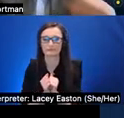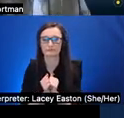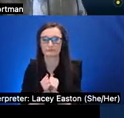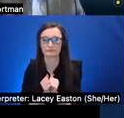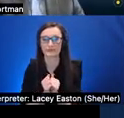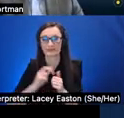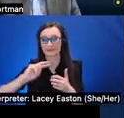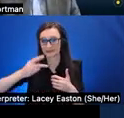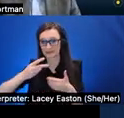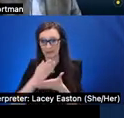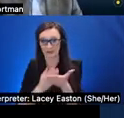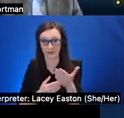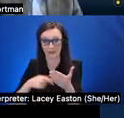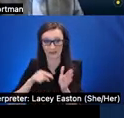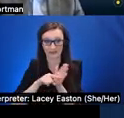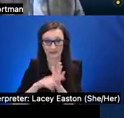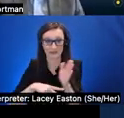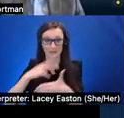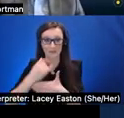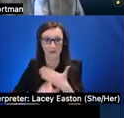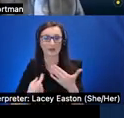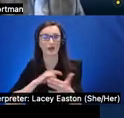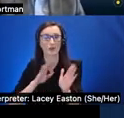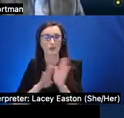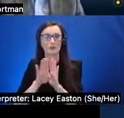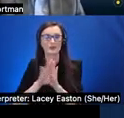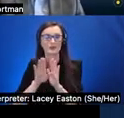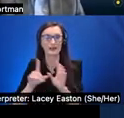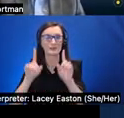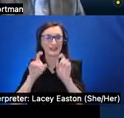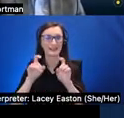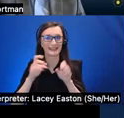we develop prototypes of this non-visual alternatives to these three common tests